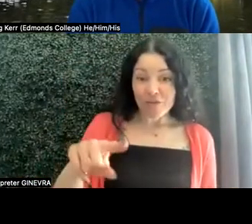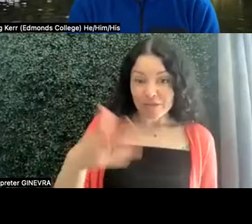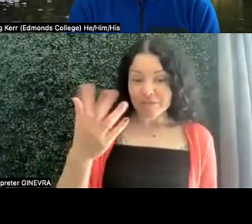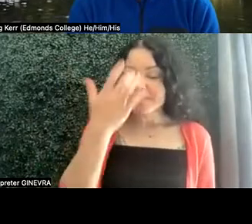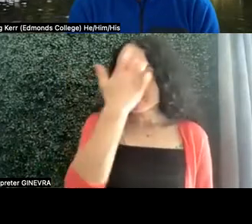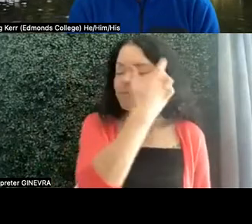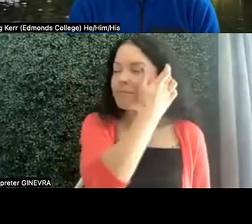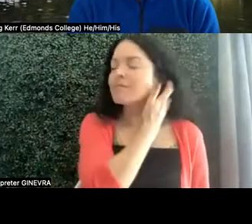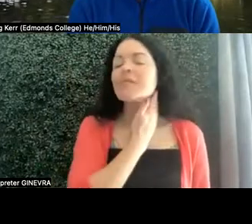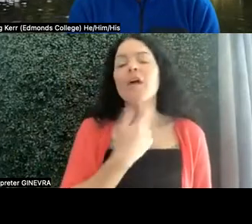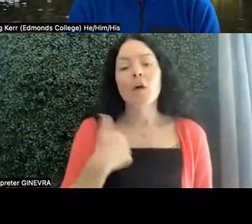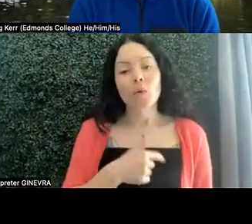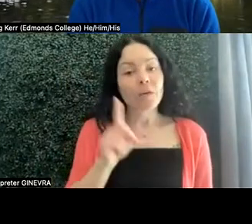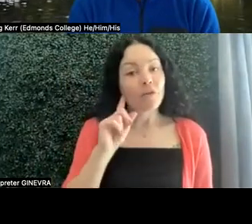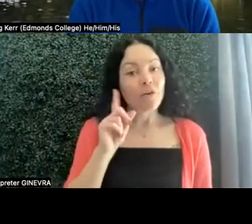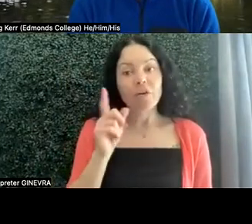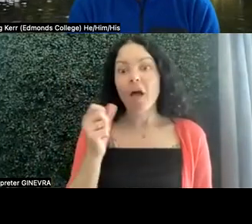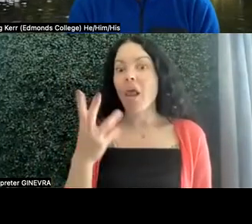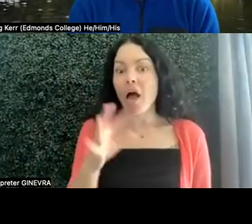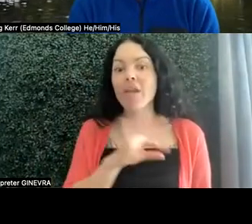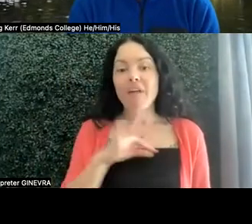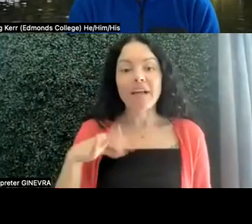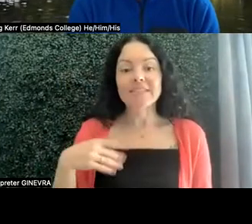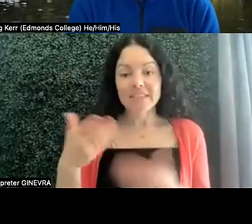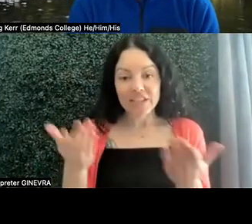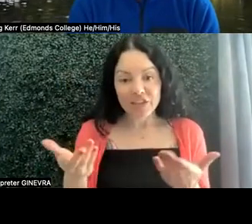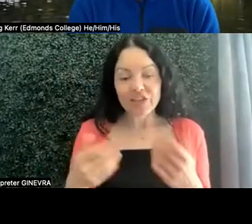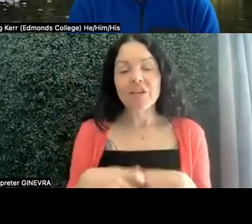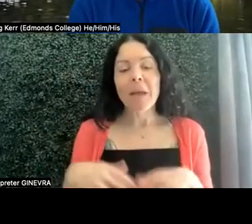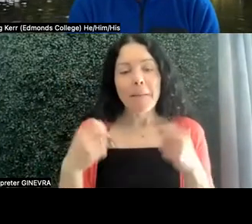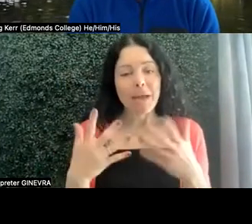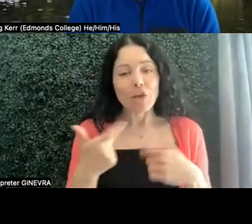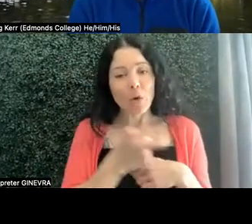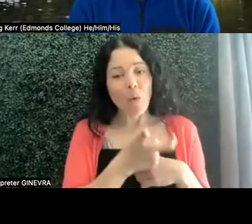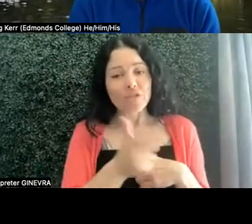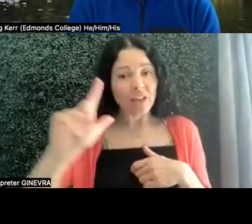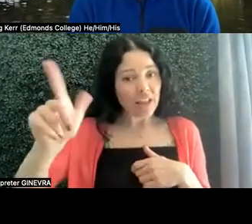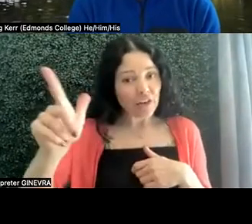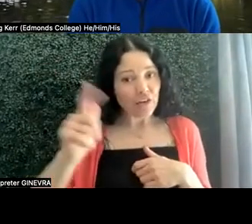We've heard a lot of the faculty who are in this workshop, and a lot who might be watching this later, are really